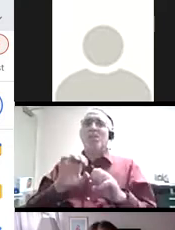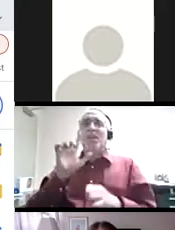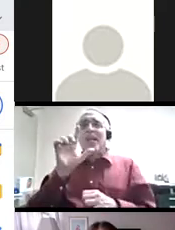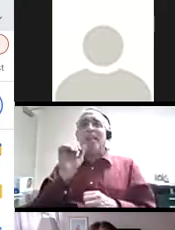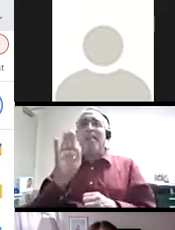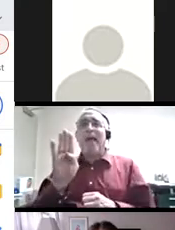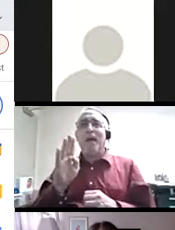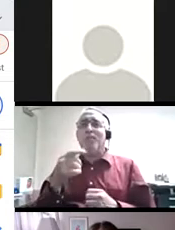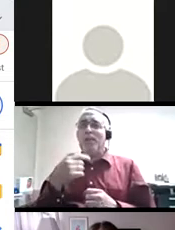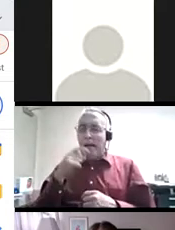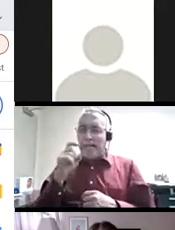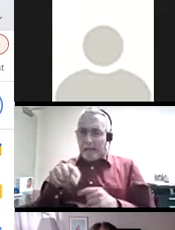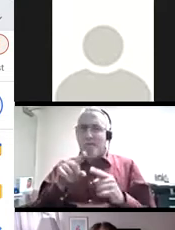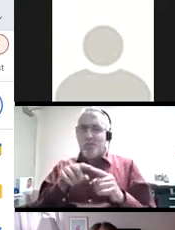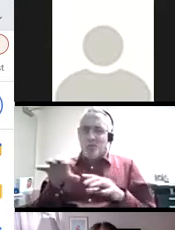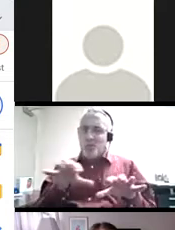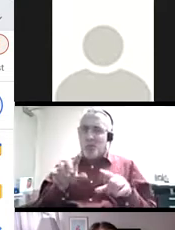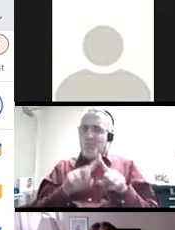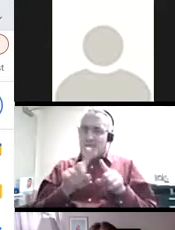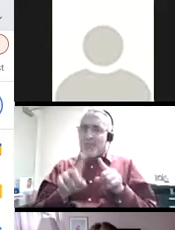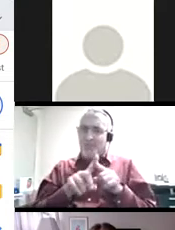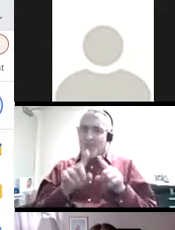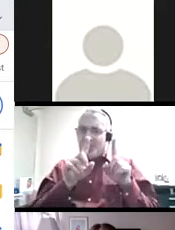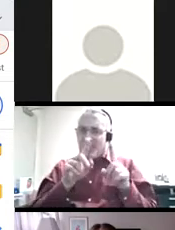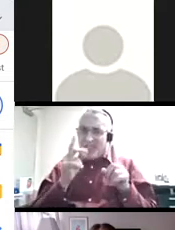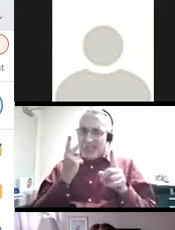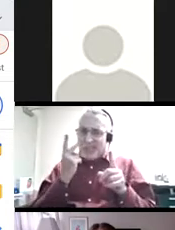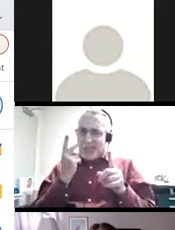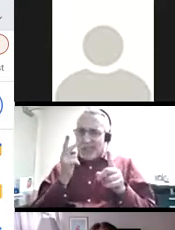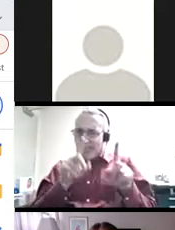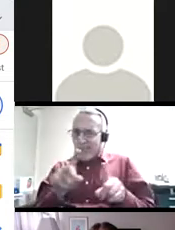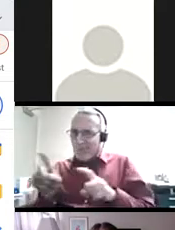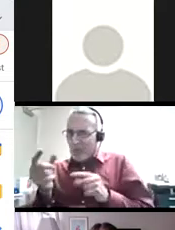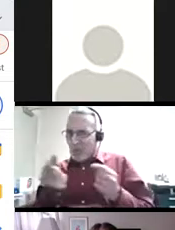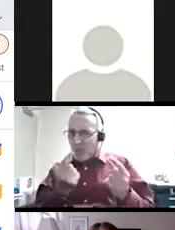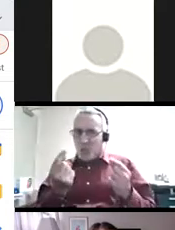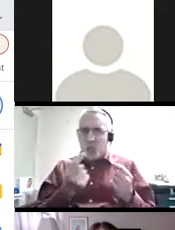I must also try to engage in ungrading techniques. Some of these techniques may include minimal